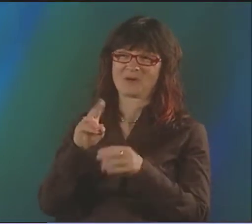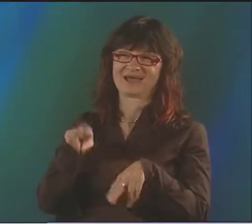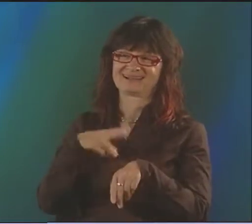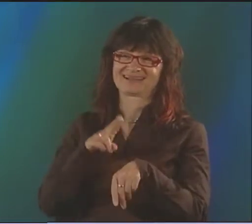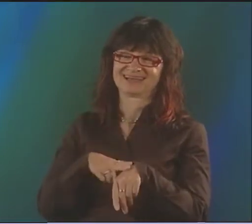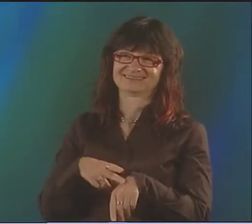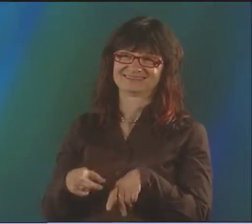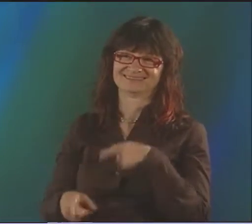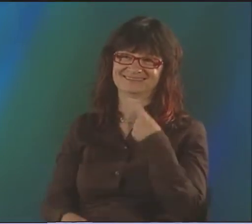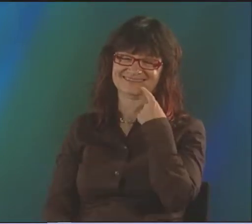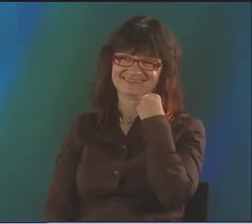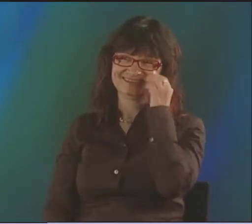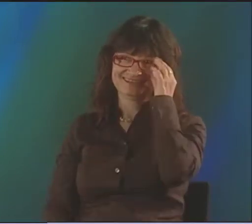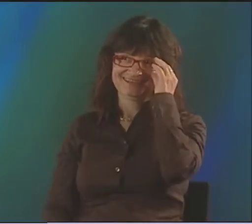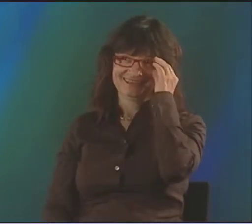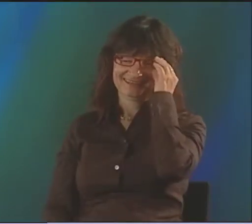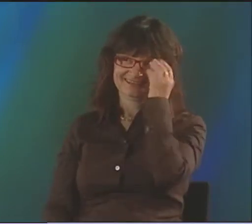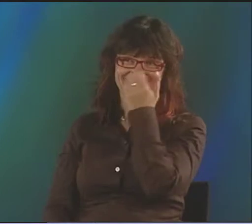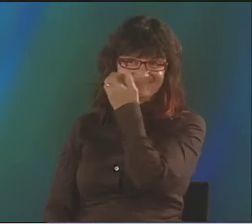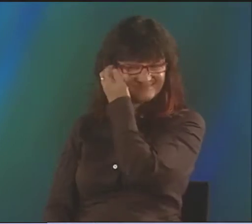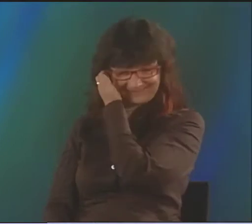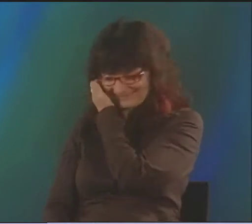I THOUGHT IT WAS MORE NATURAL THAN THAT.